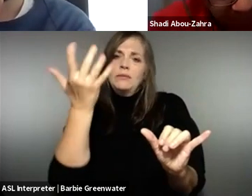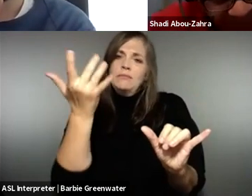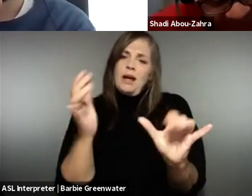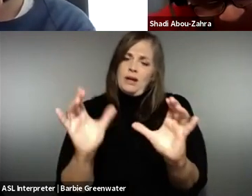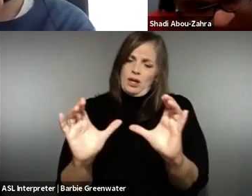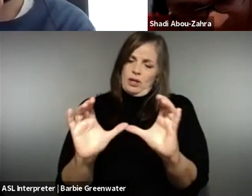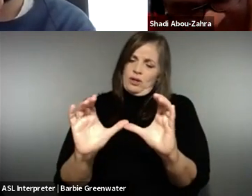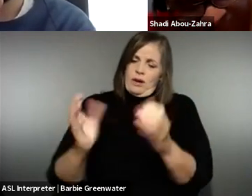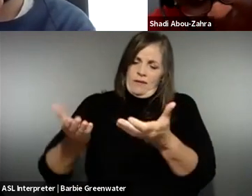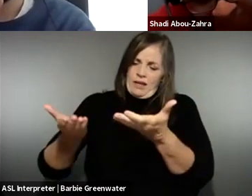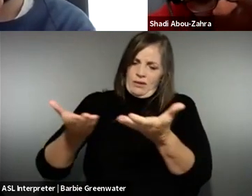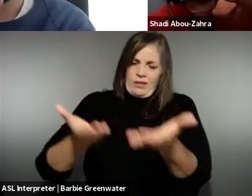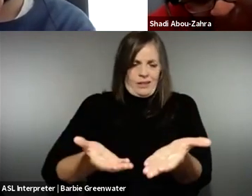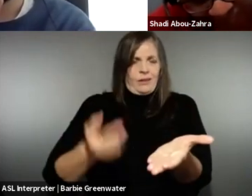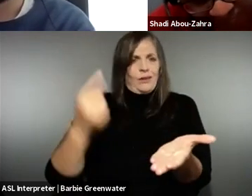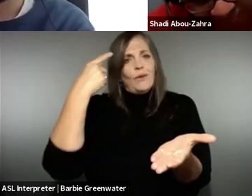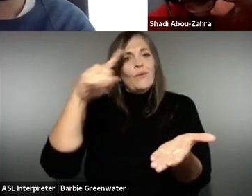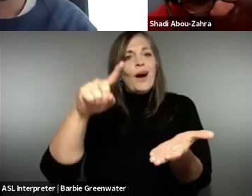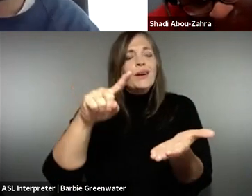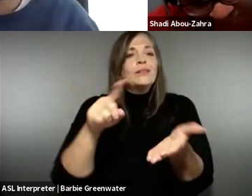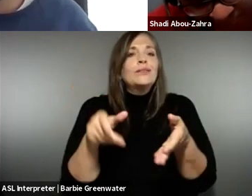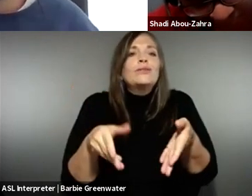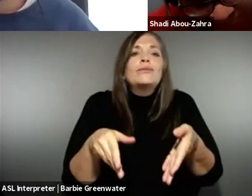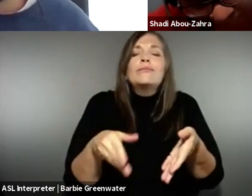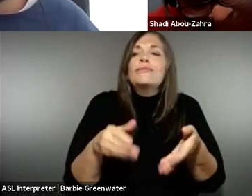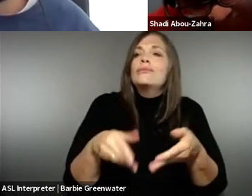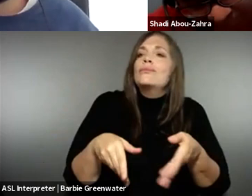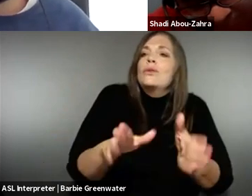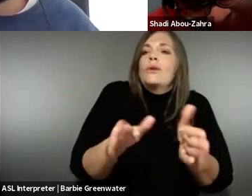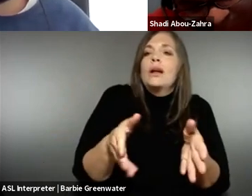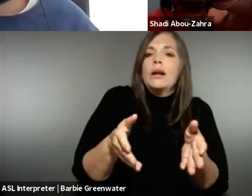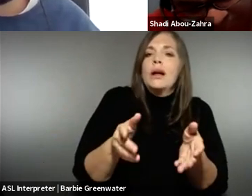teach learners on. And I think certification is coming